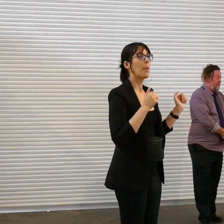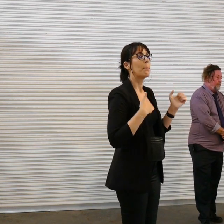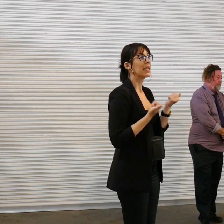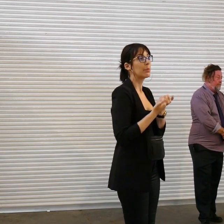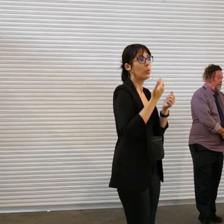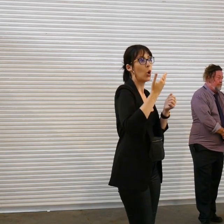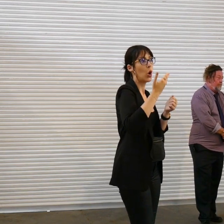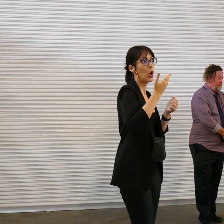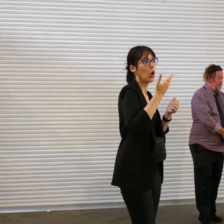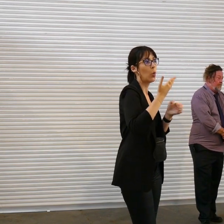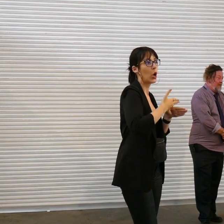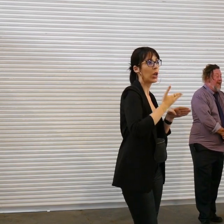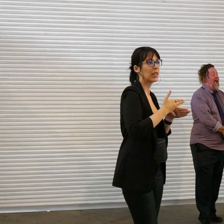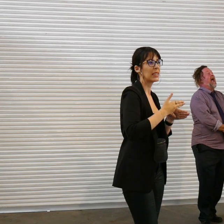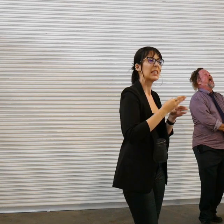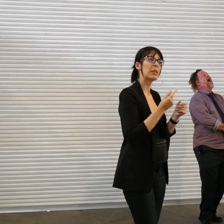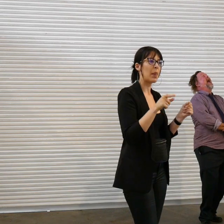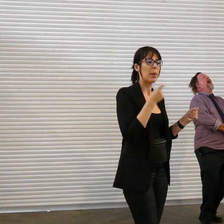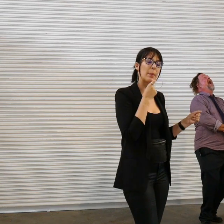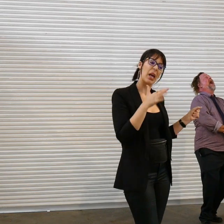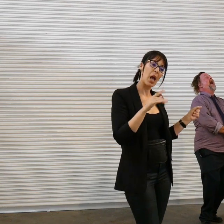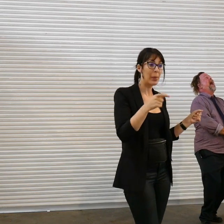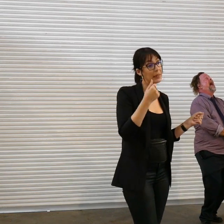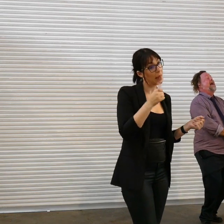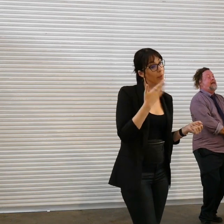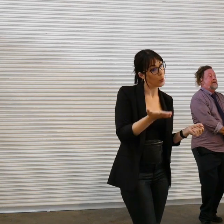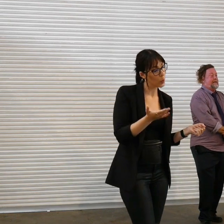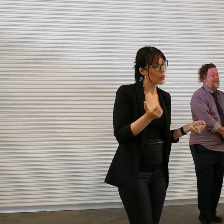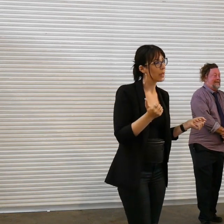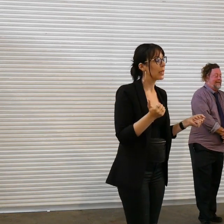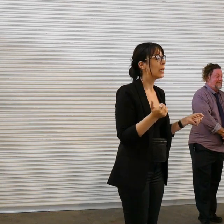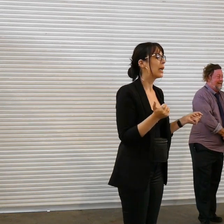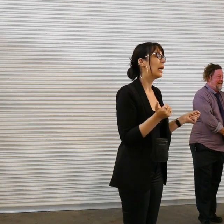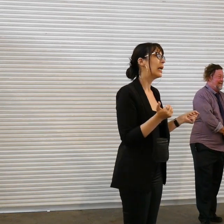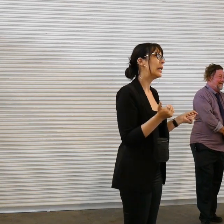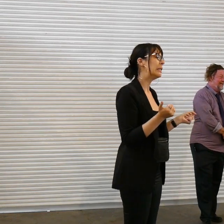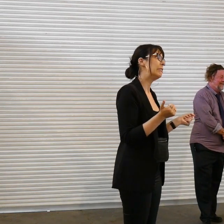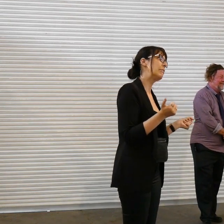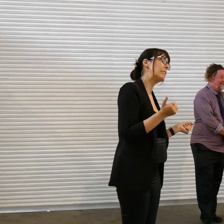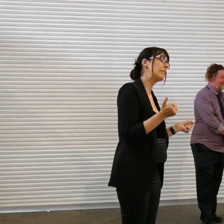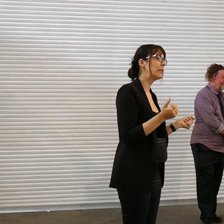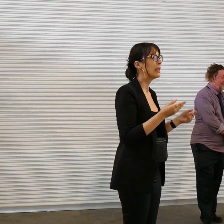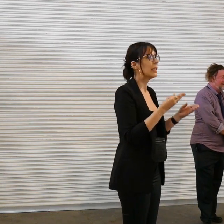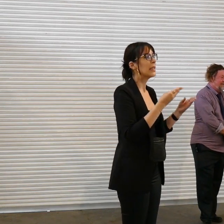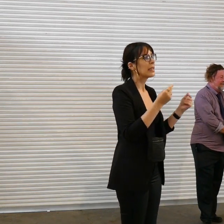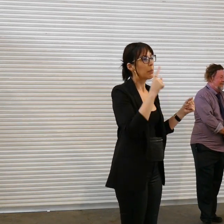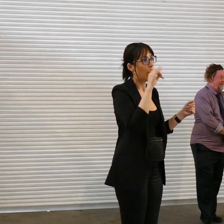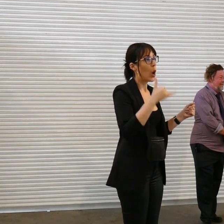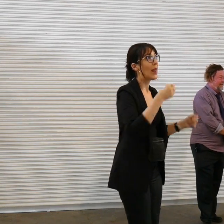the flaky ones you know like you know the on that just like held something while I you know taped